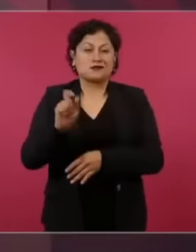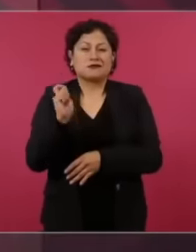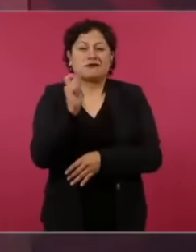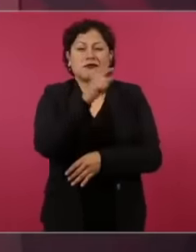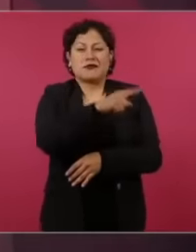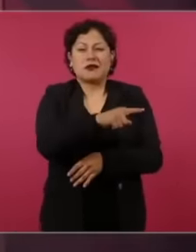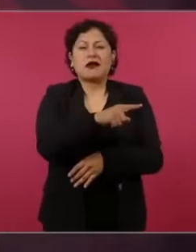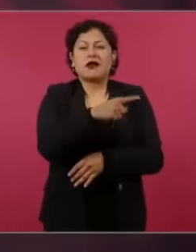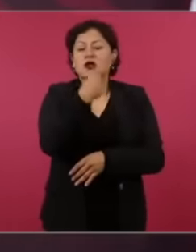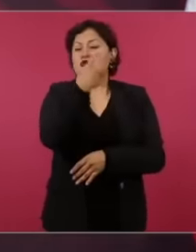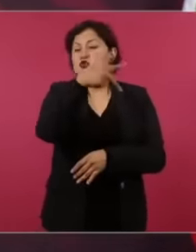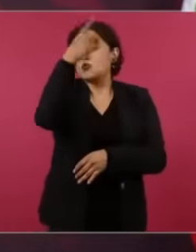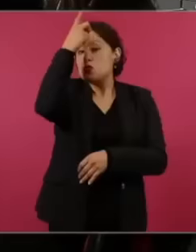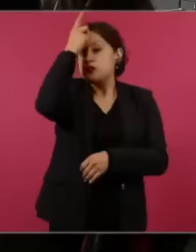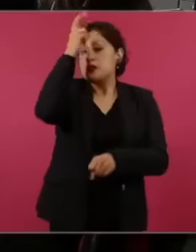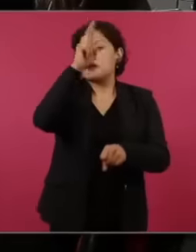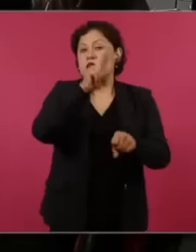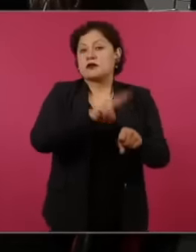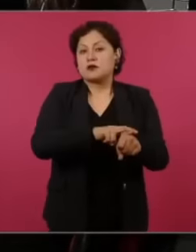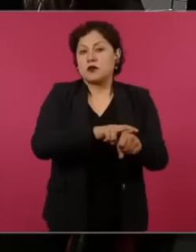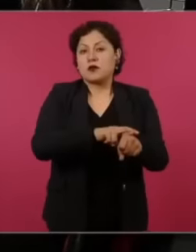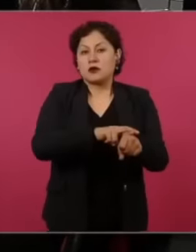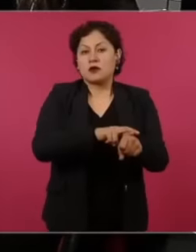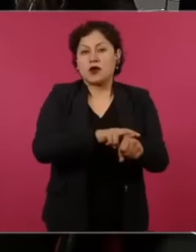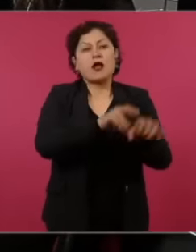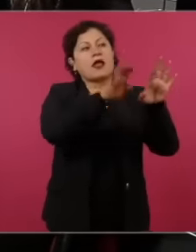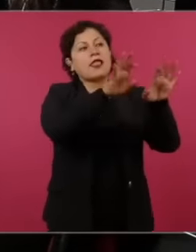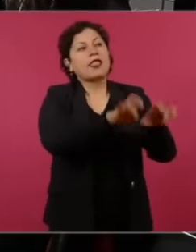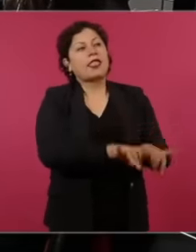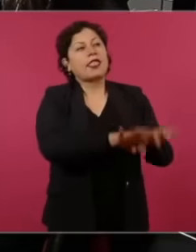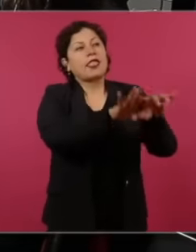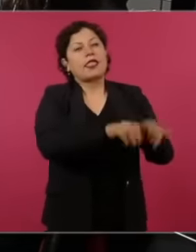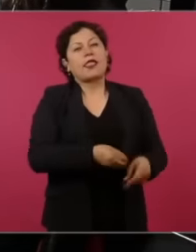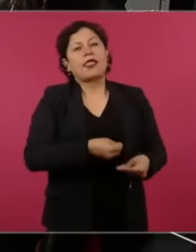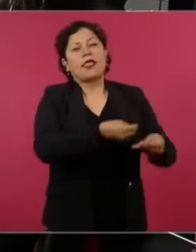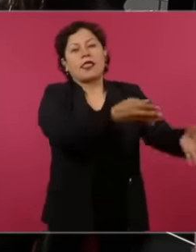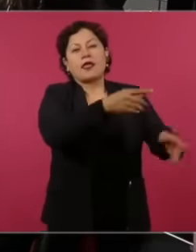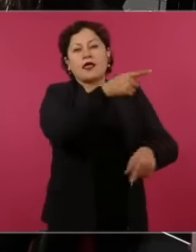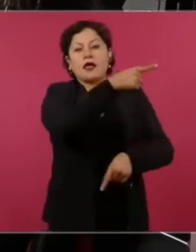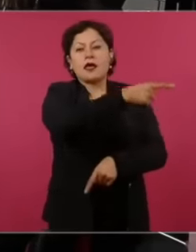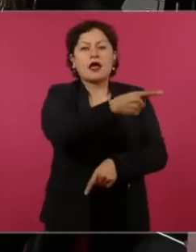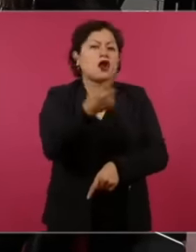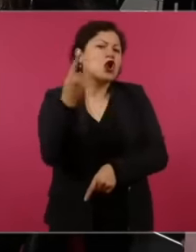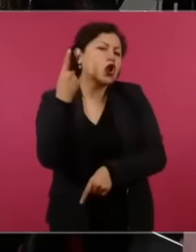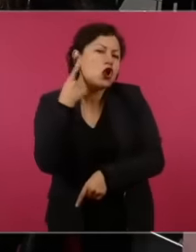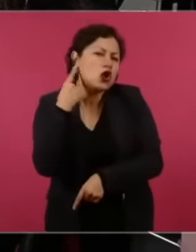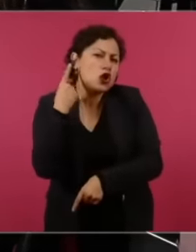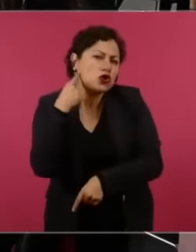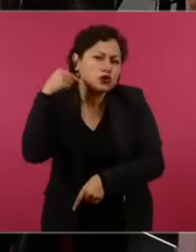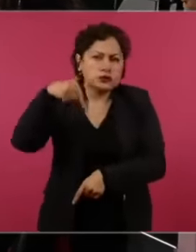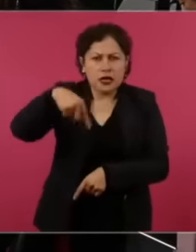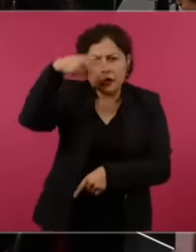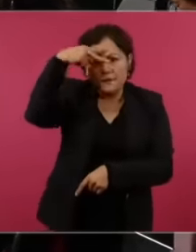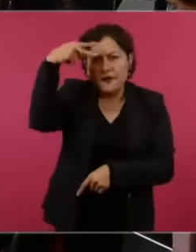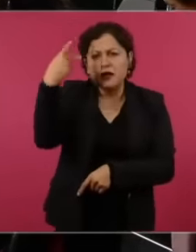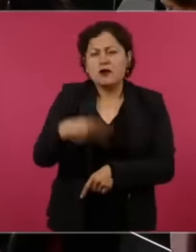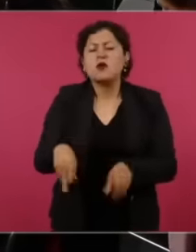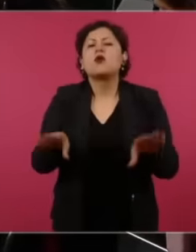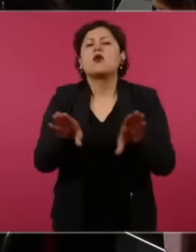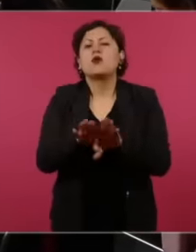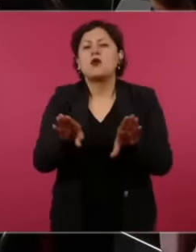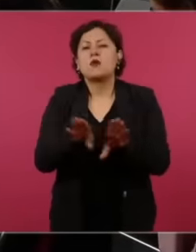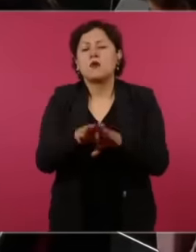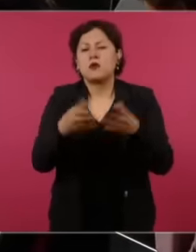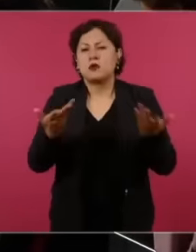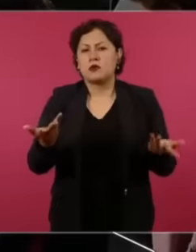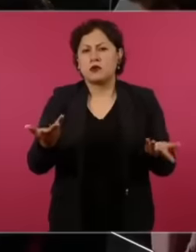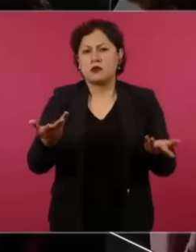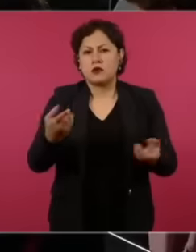happening in Mexico, well, listen to Crause and Castañeda Aguilar